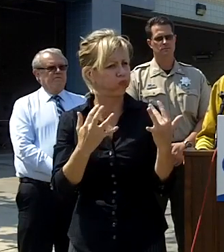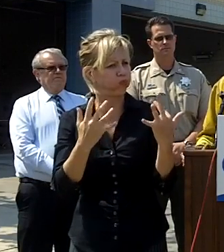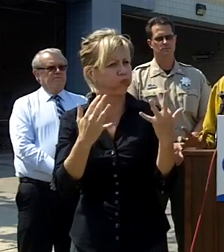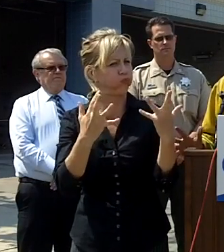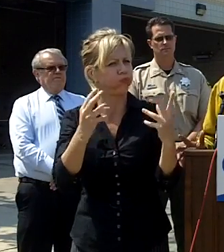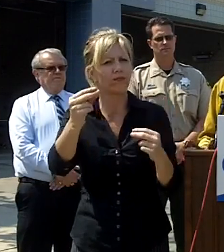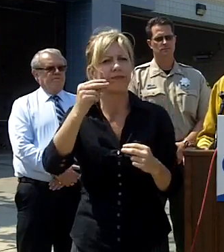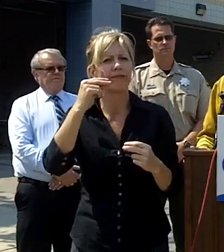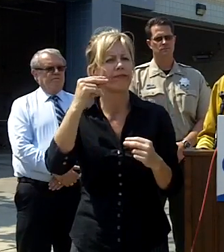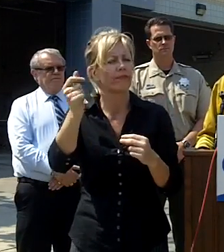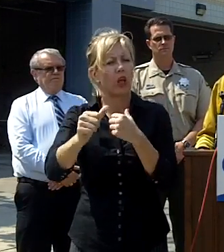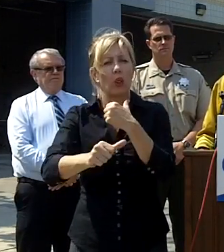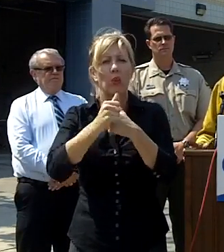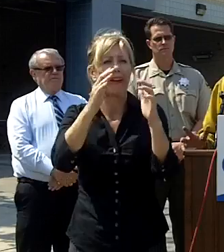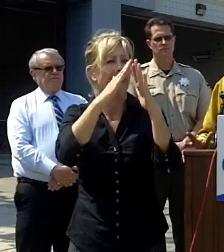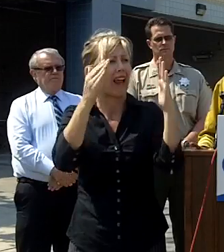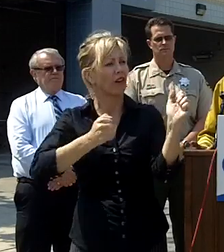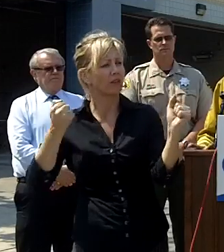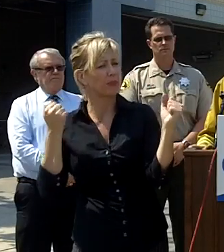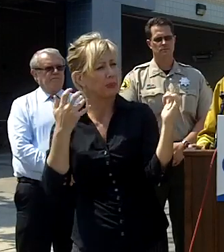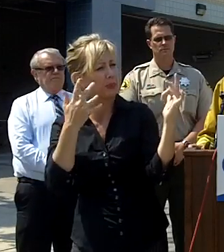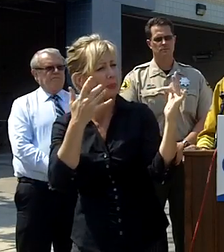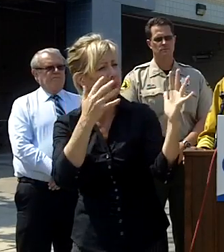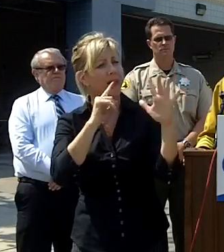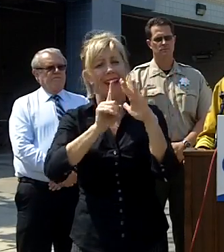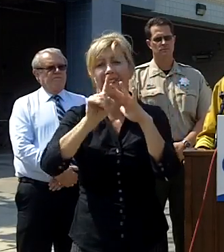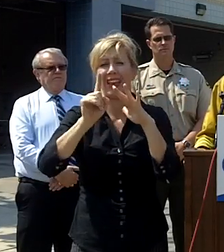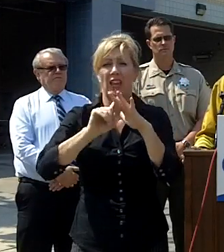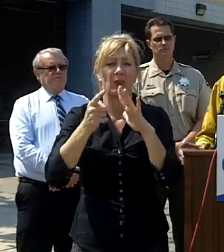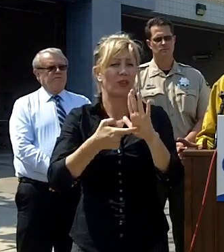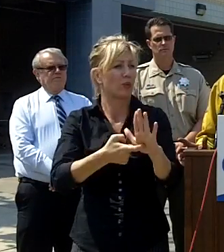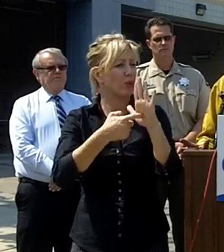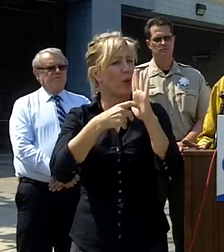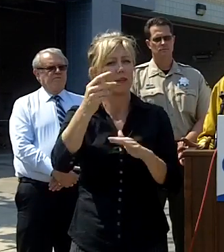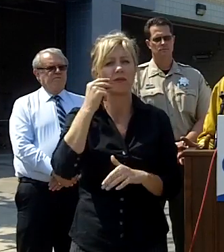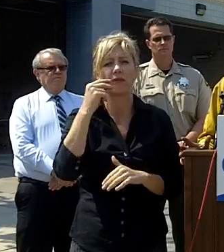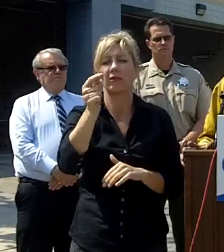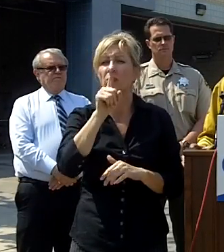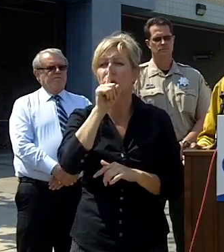was immediately threatening homes and evacuations were in progress so not only were the firefighters